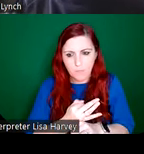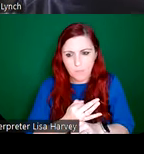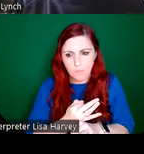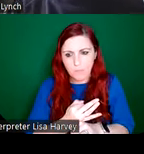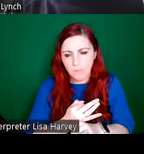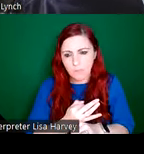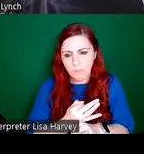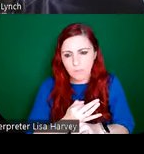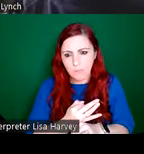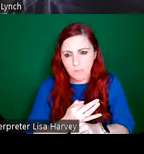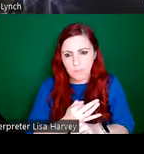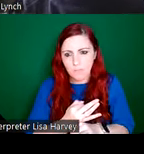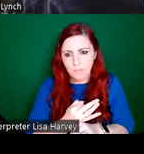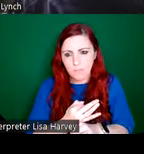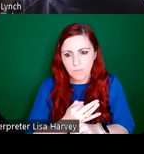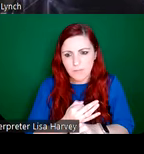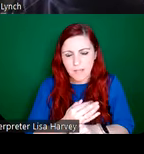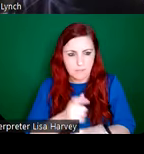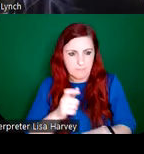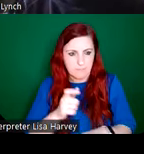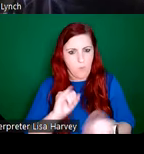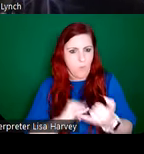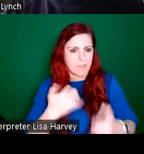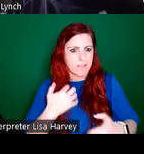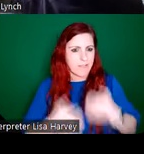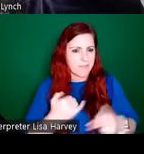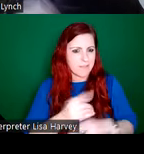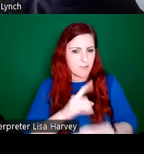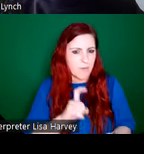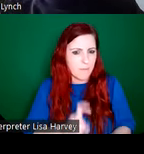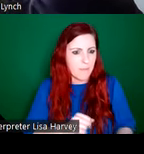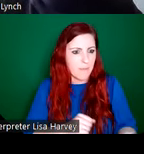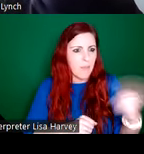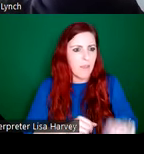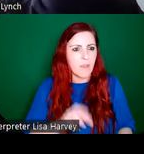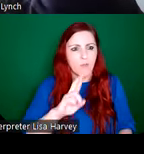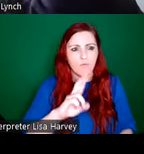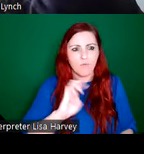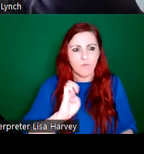him this subject matter. Renaissance was an enduring source of inspiration for